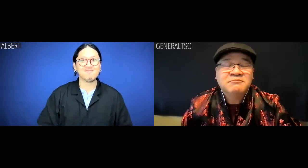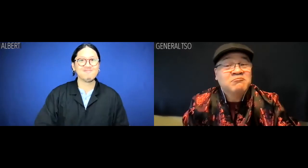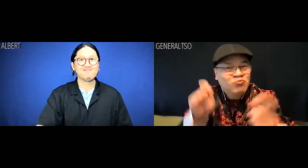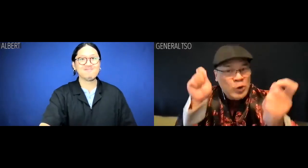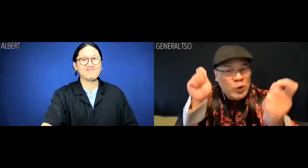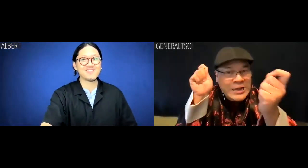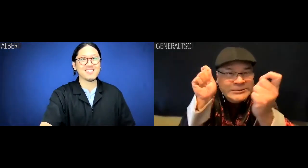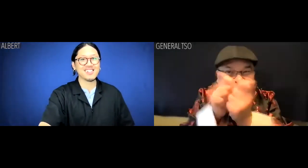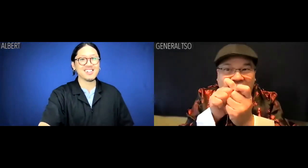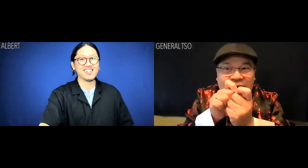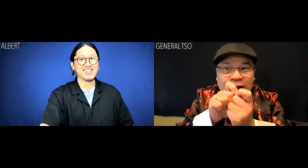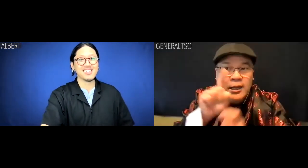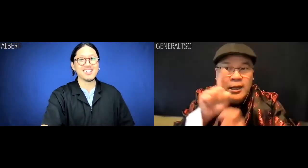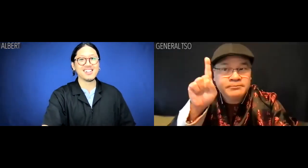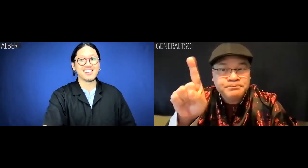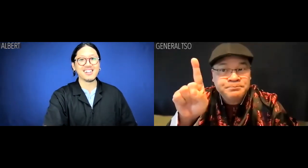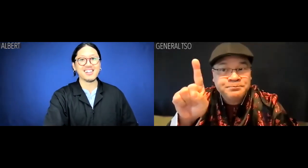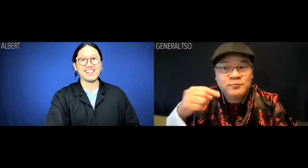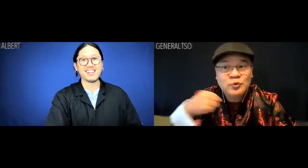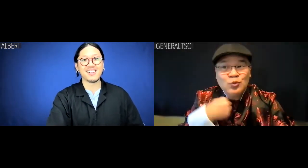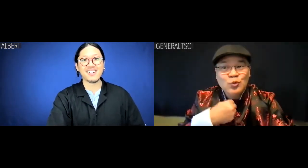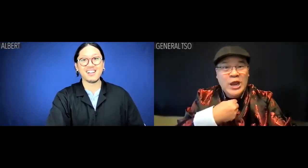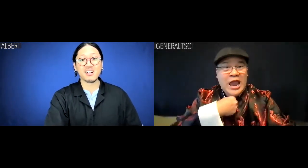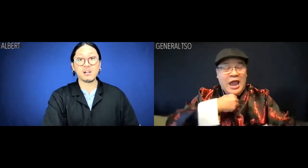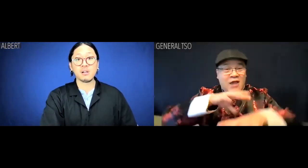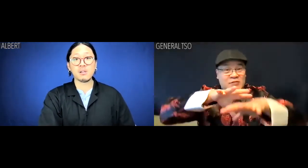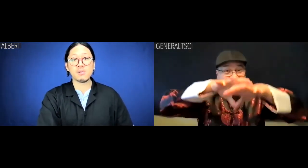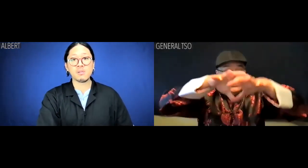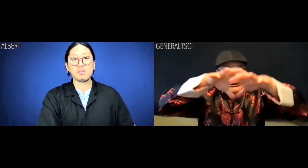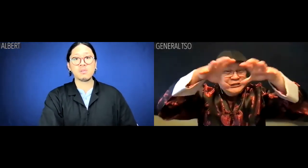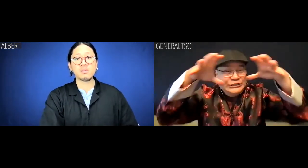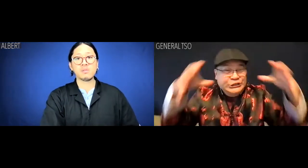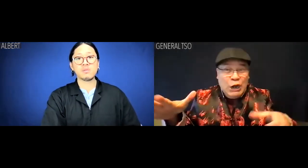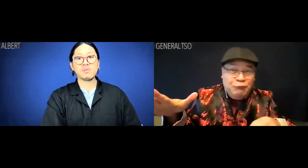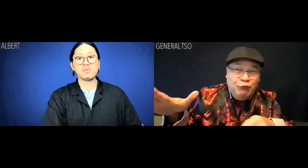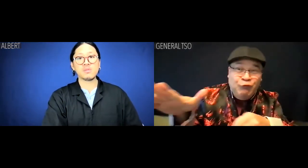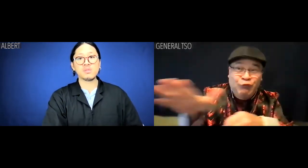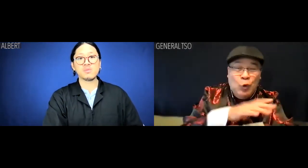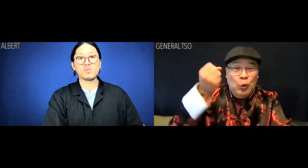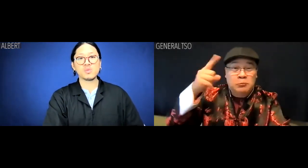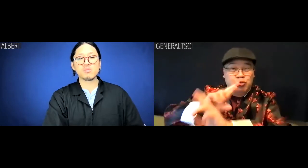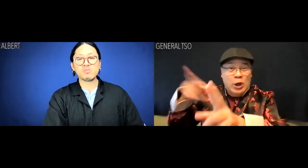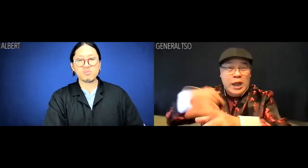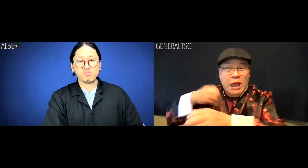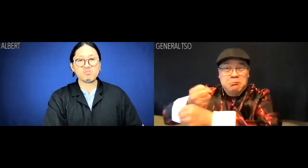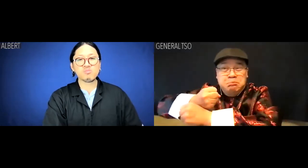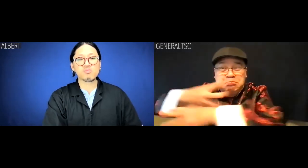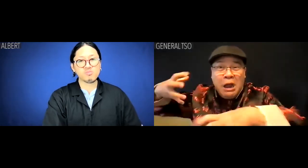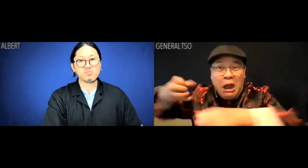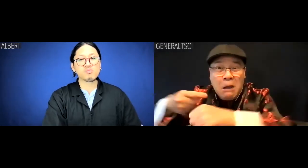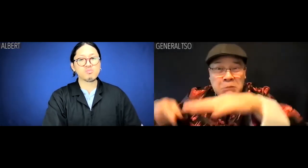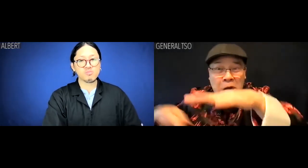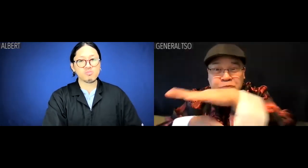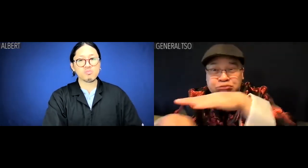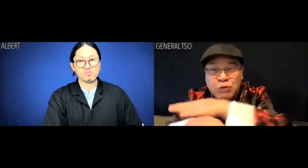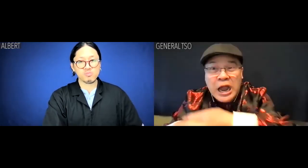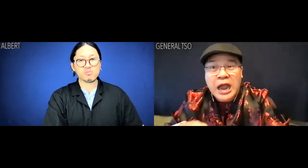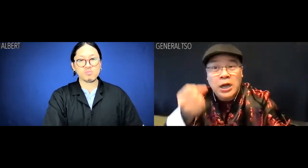General Tso: Yes, that is exactly why we created this radar-scattering, bomb-resistant underground bunker.